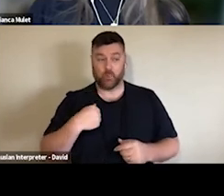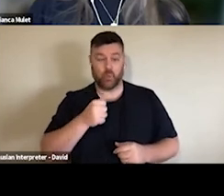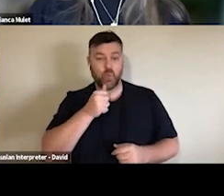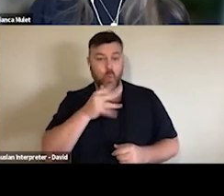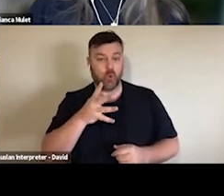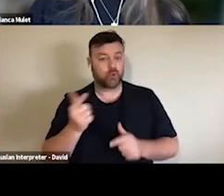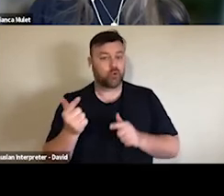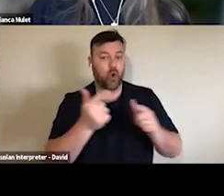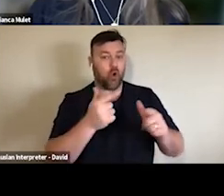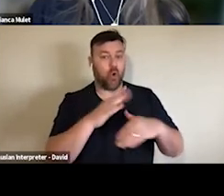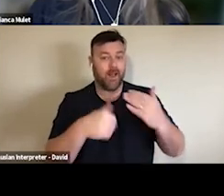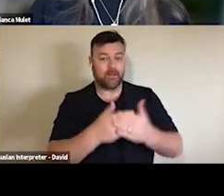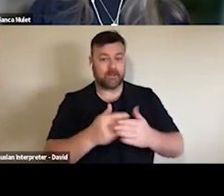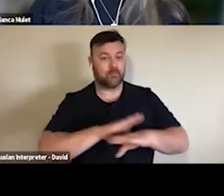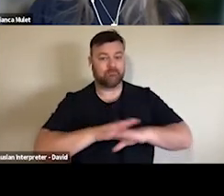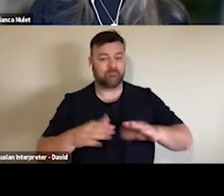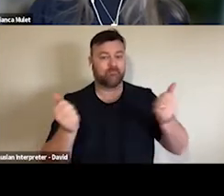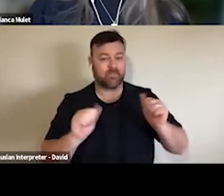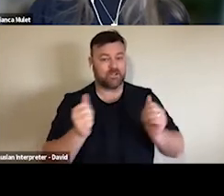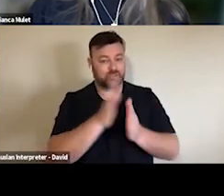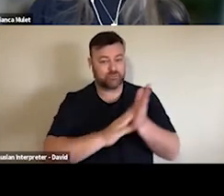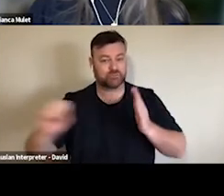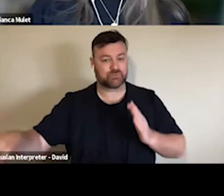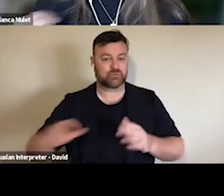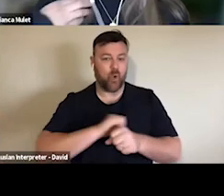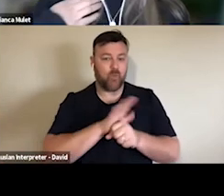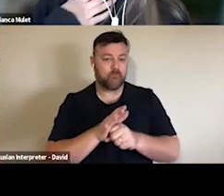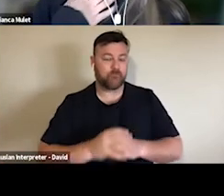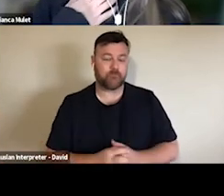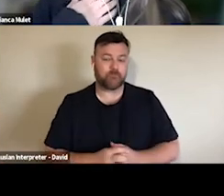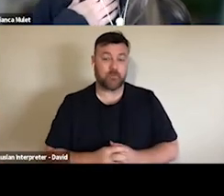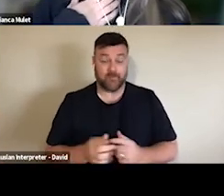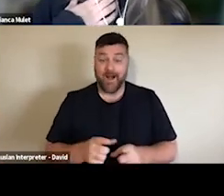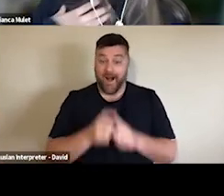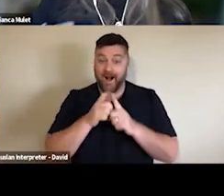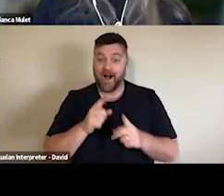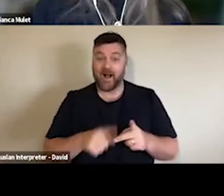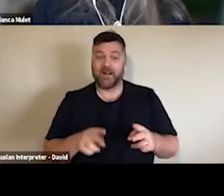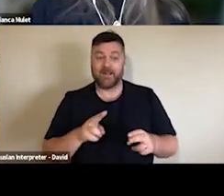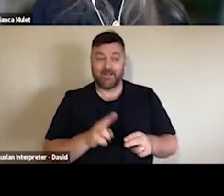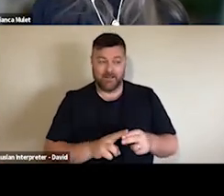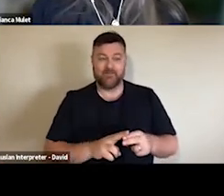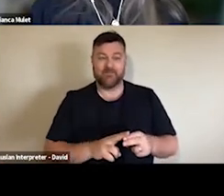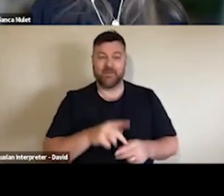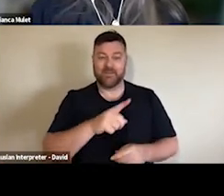planning and booking and we know many organisations here in Australia have scheduled many seasons this year, which aligns with that tendency of audiences to be making shorter term commitments.